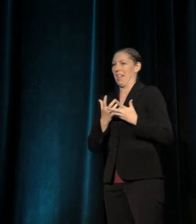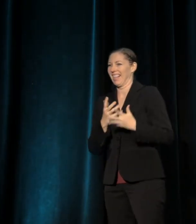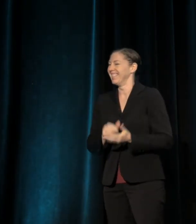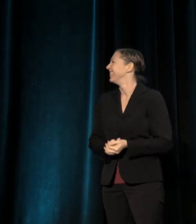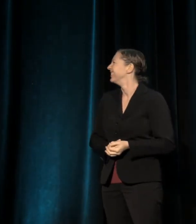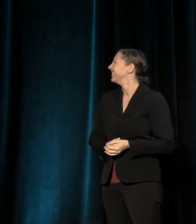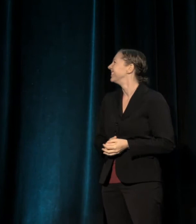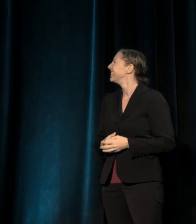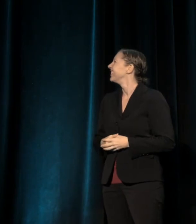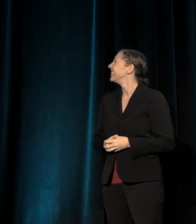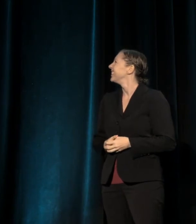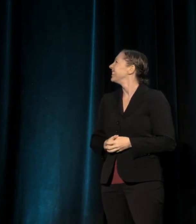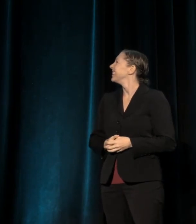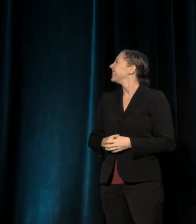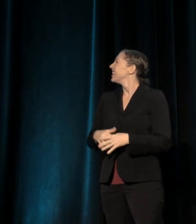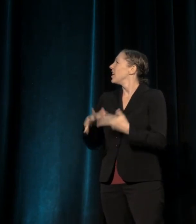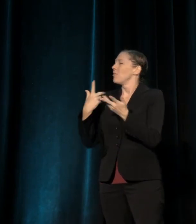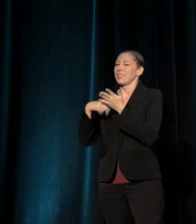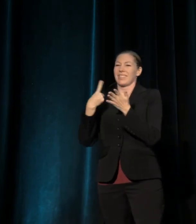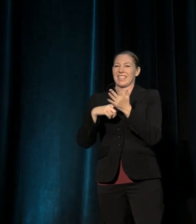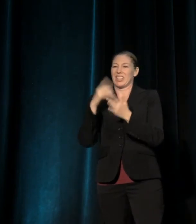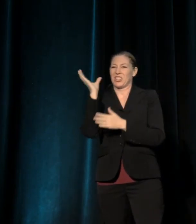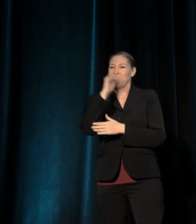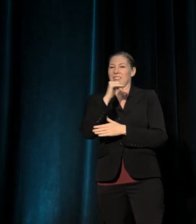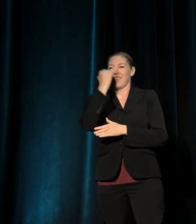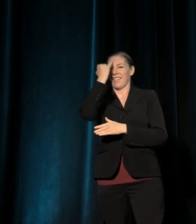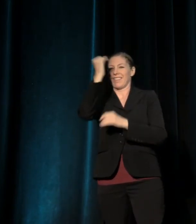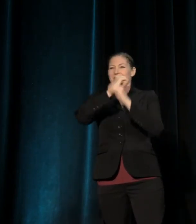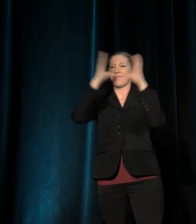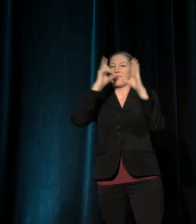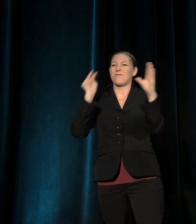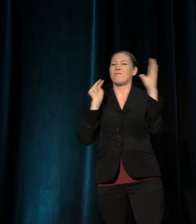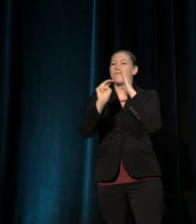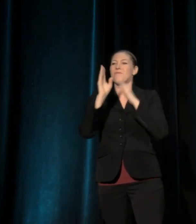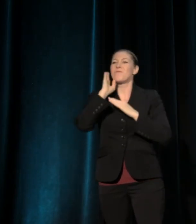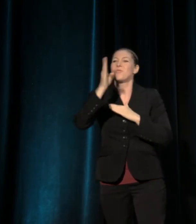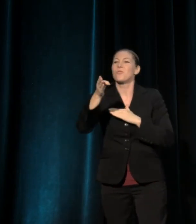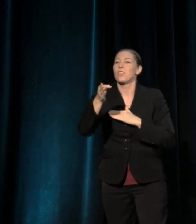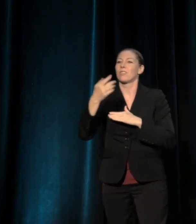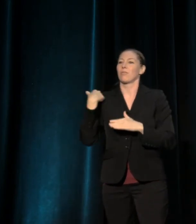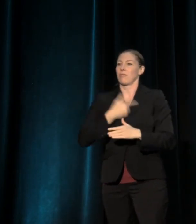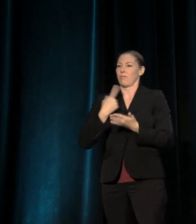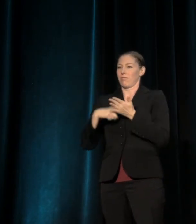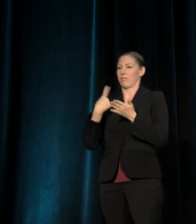I wanted to talk about this strange kind of futurism. We talked about the past and the present, let's talk about this futurism, right?